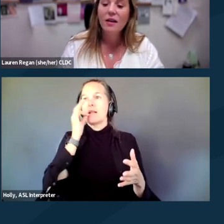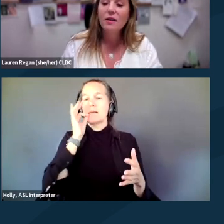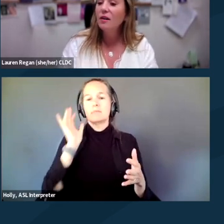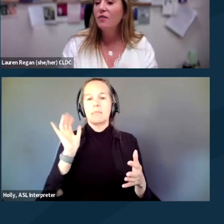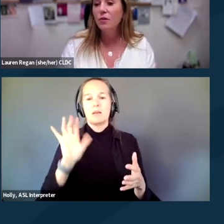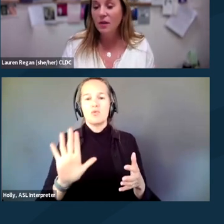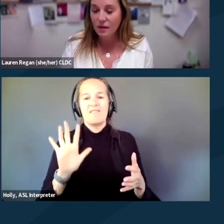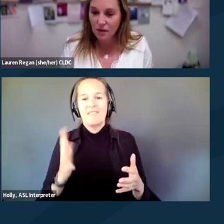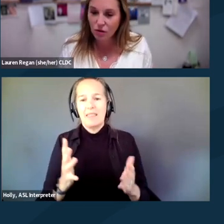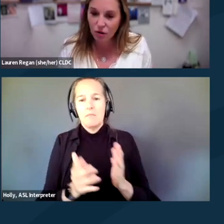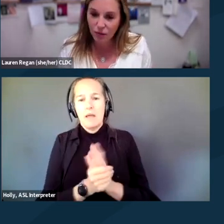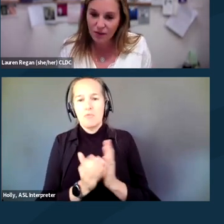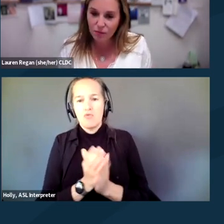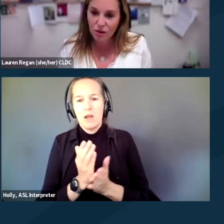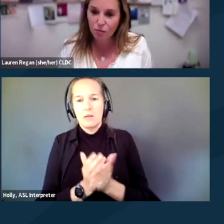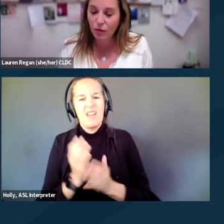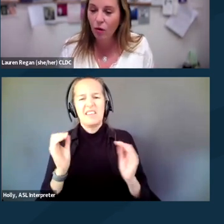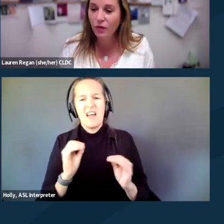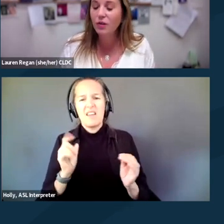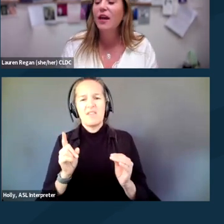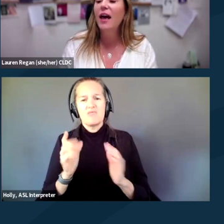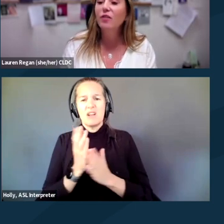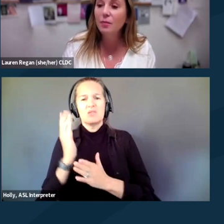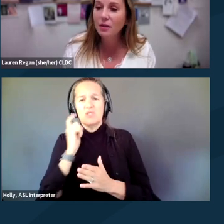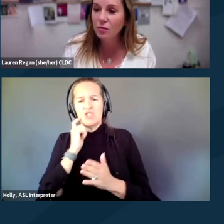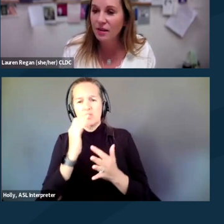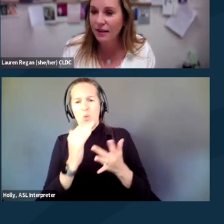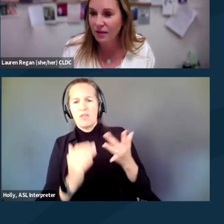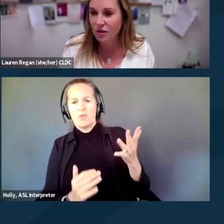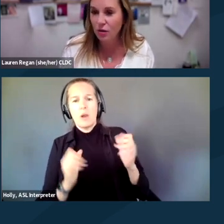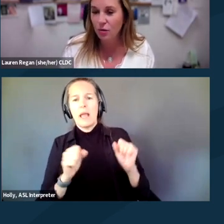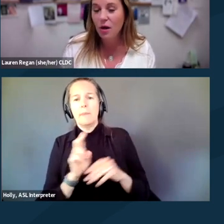None of those constitutional rights that we just went over could ever be used against you